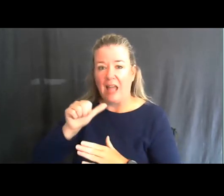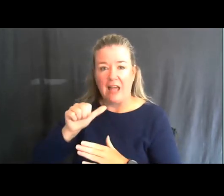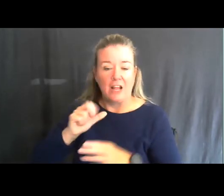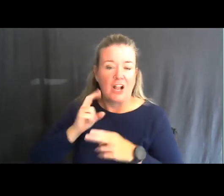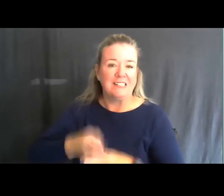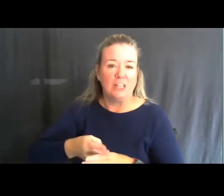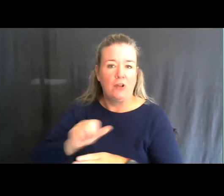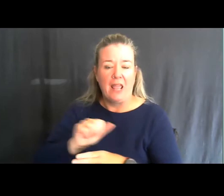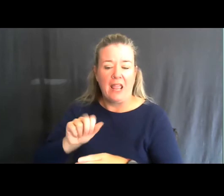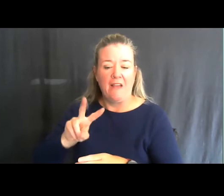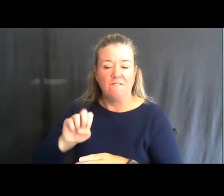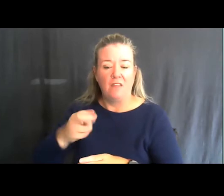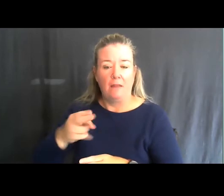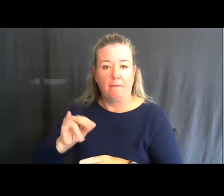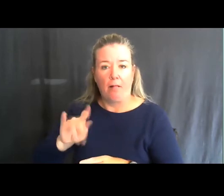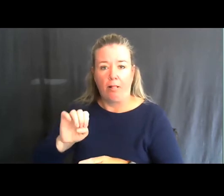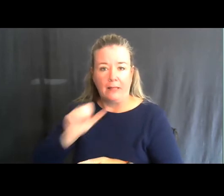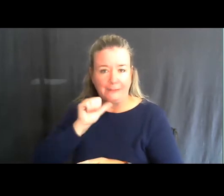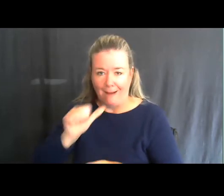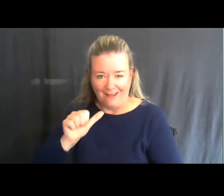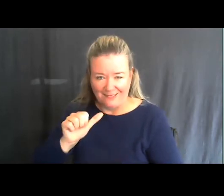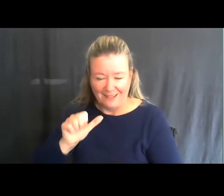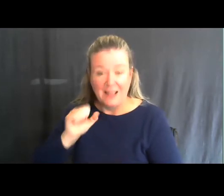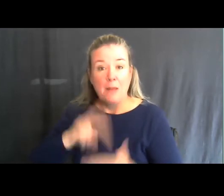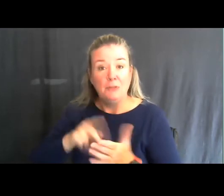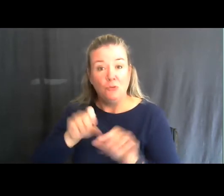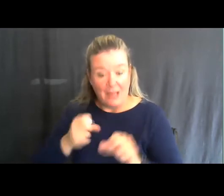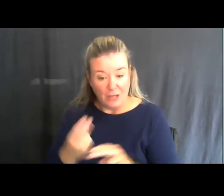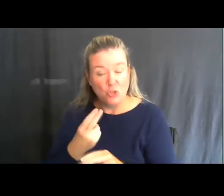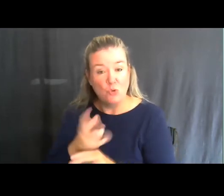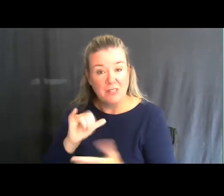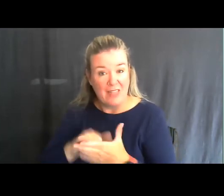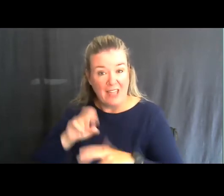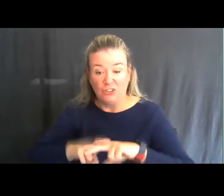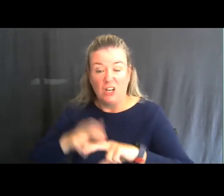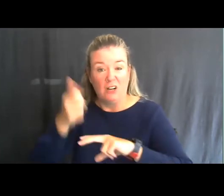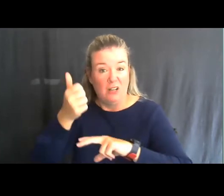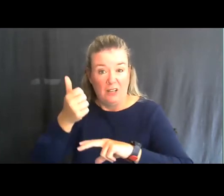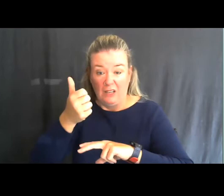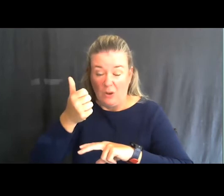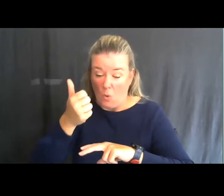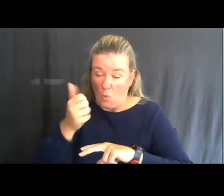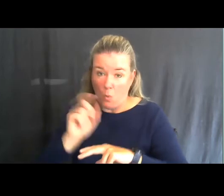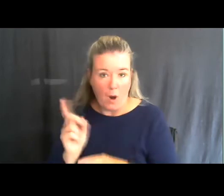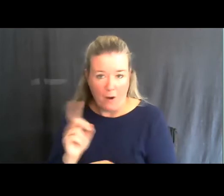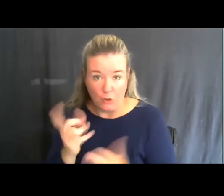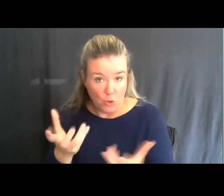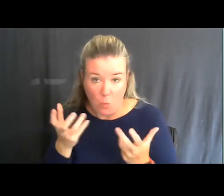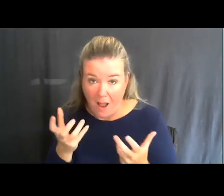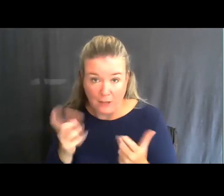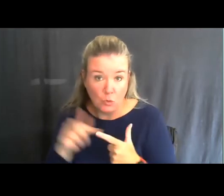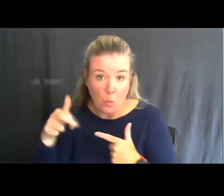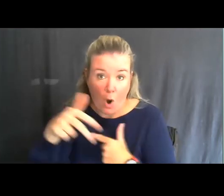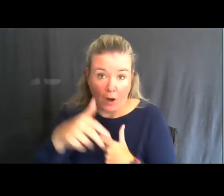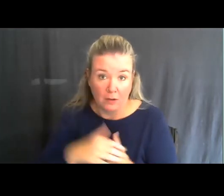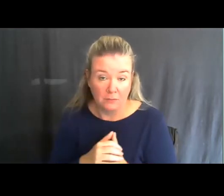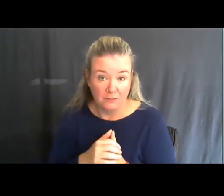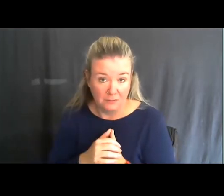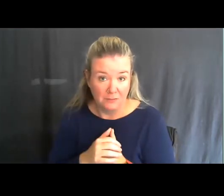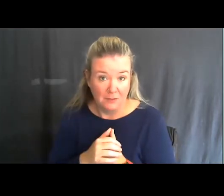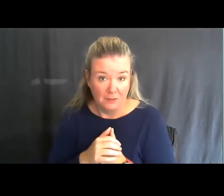And so, you can use your track chair effectively wherever you want to walk on appropriate terrain